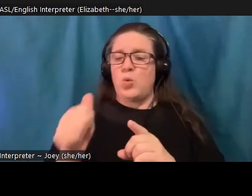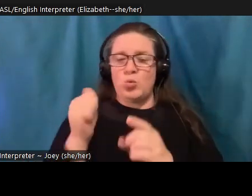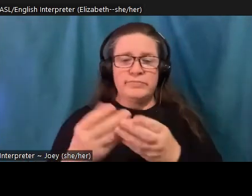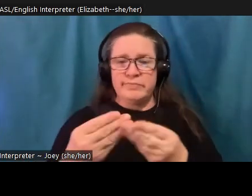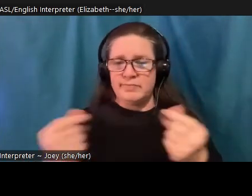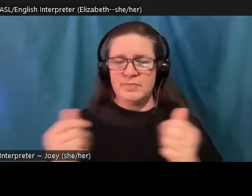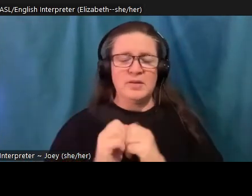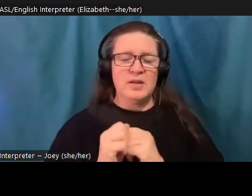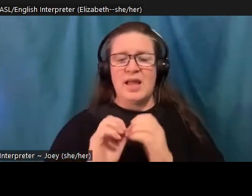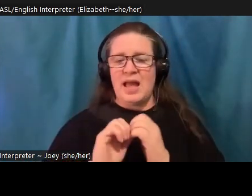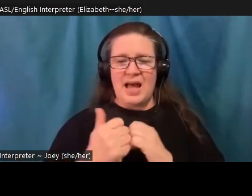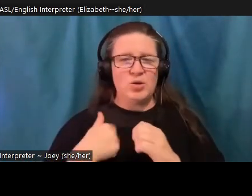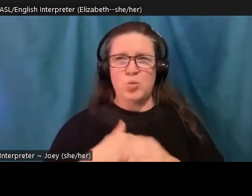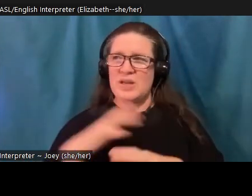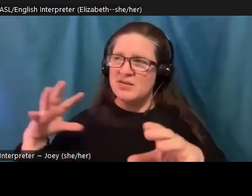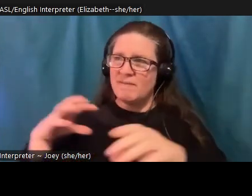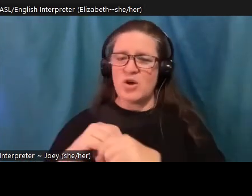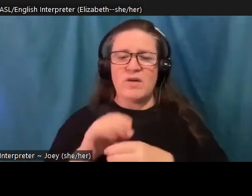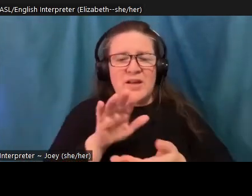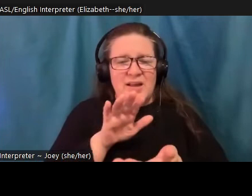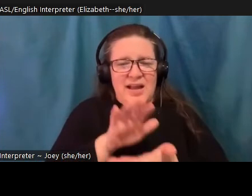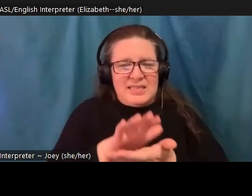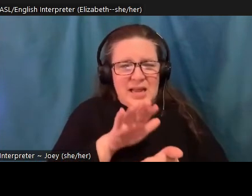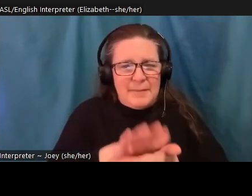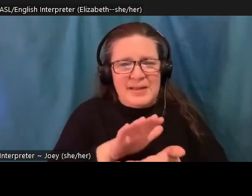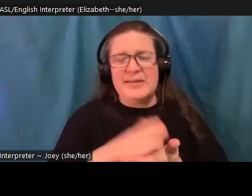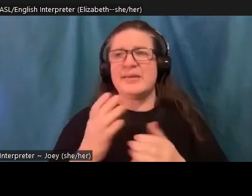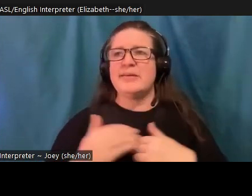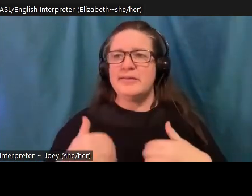college students back involved? On the street, the practice